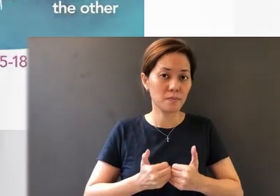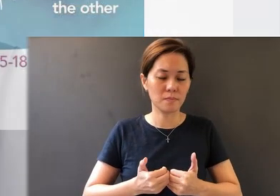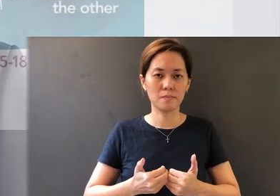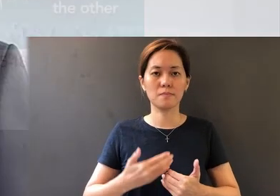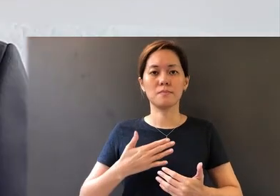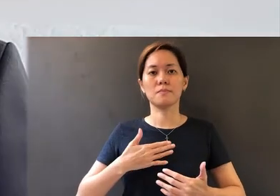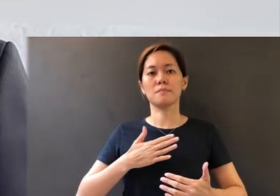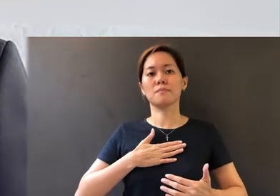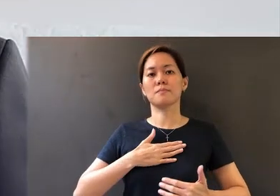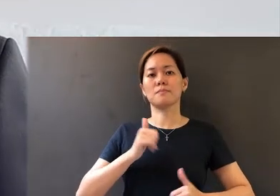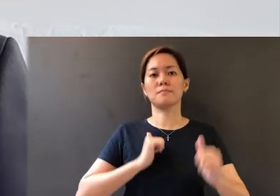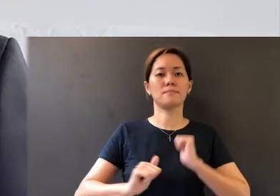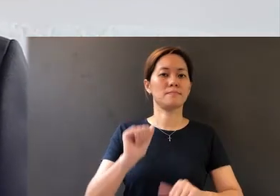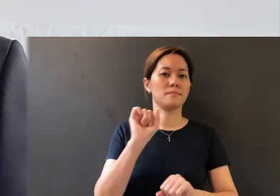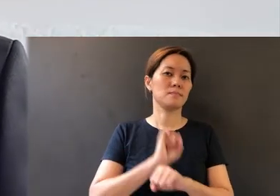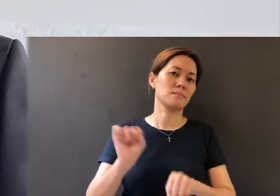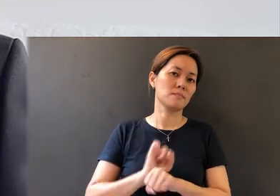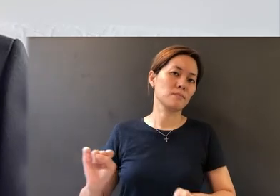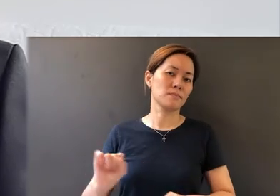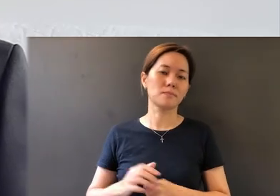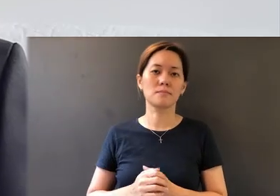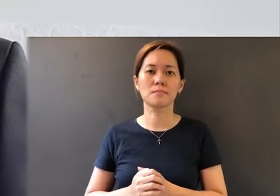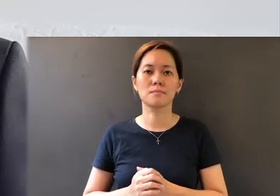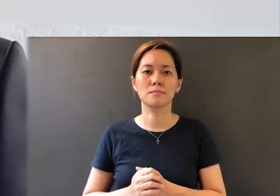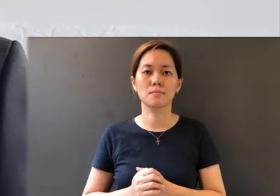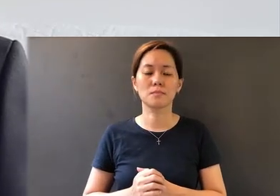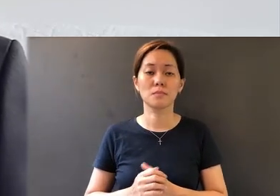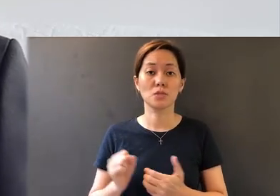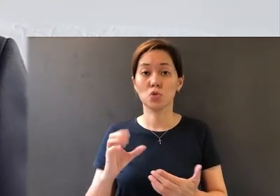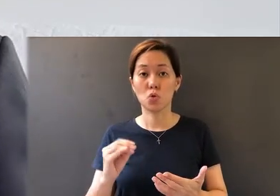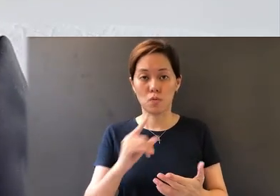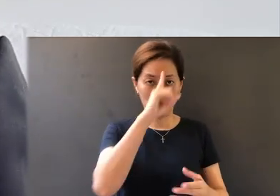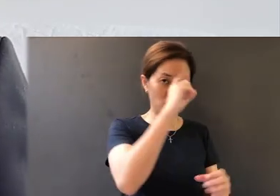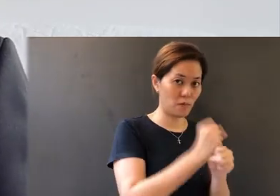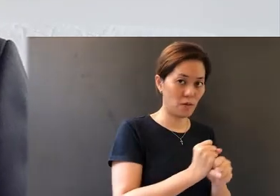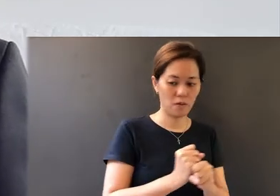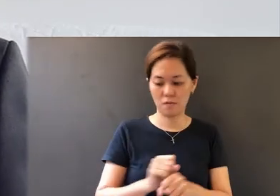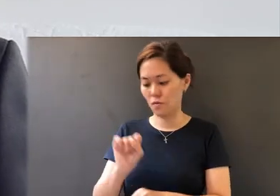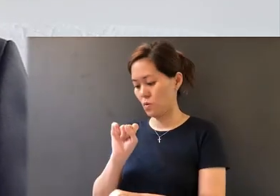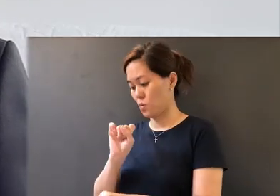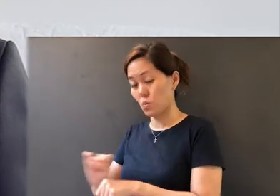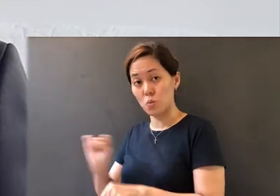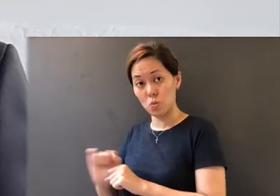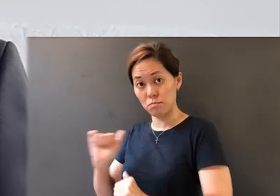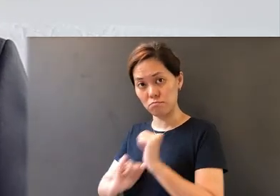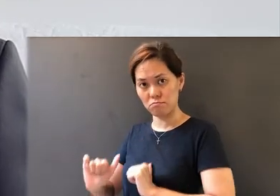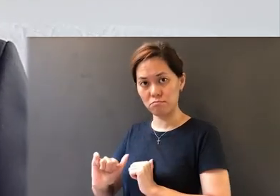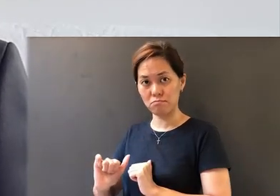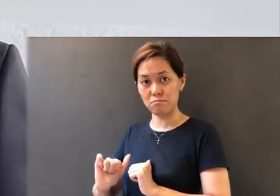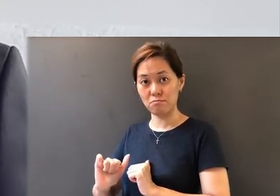works." So faith and works - one cannot be without the